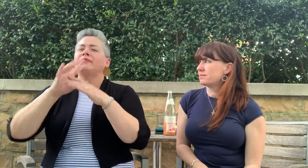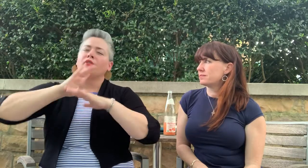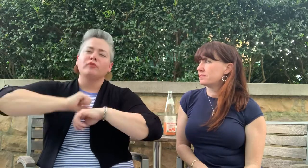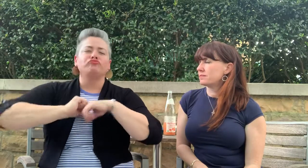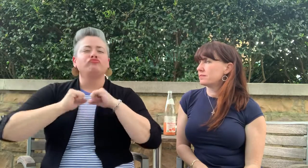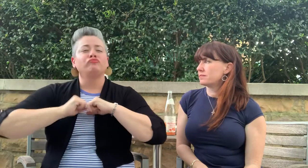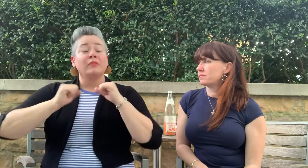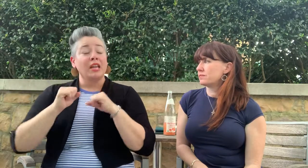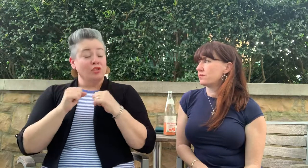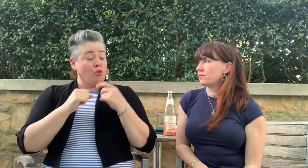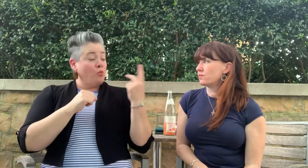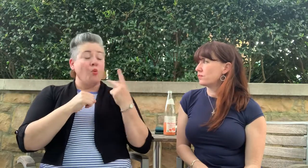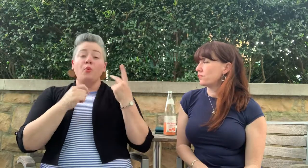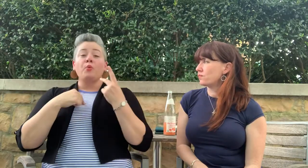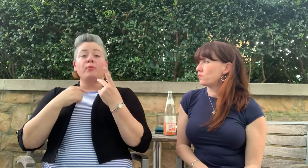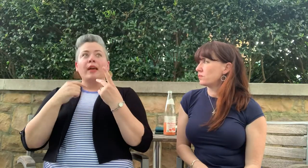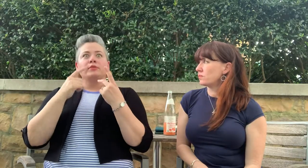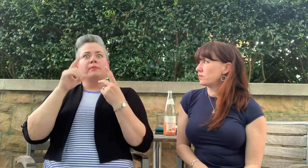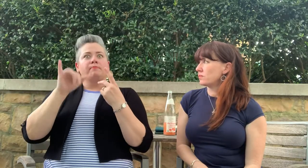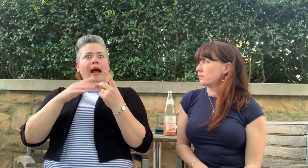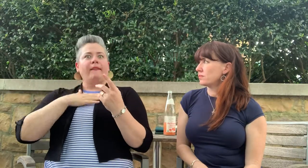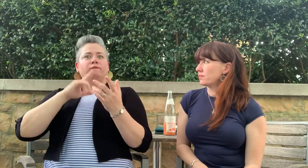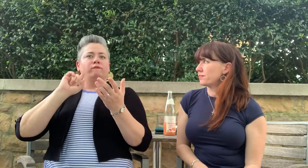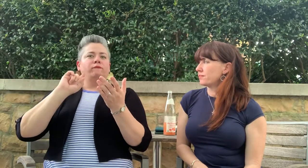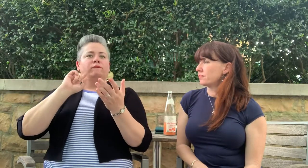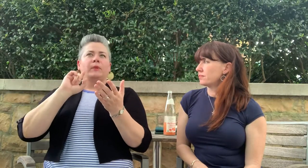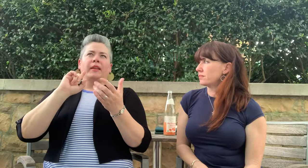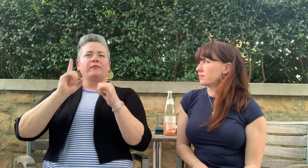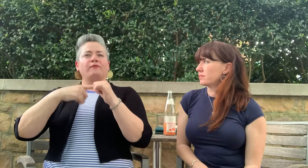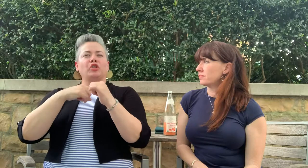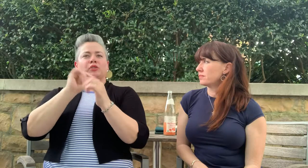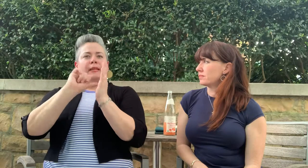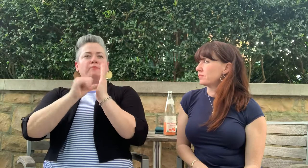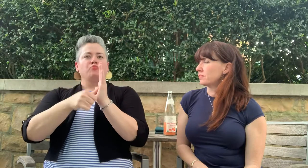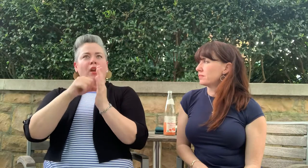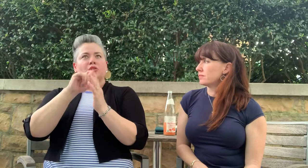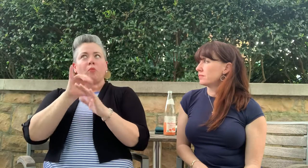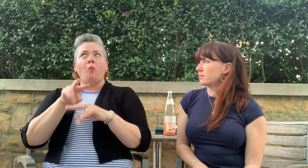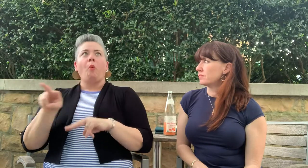is so clean. That was my first impression walking in to